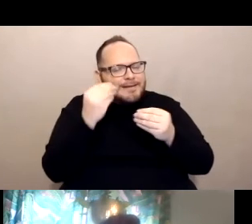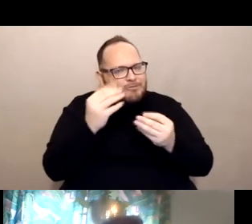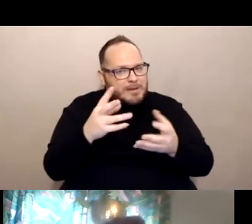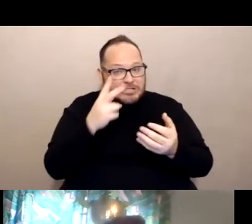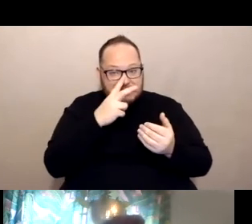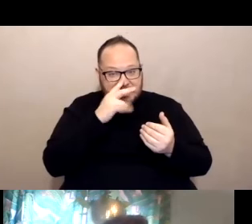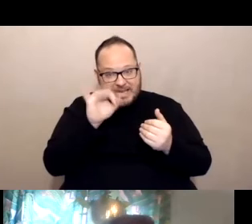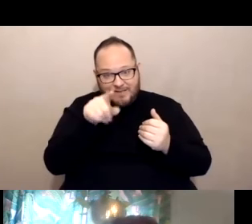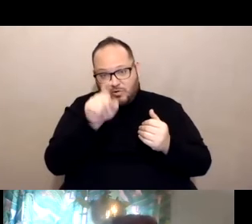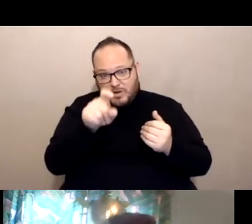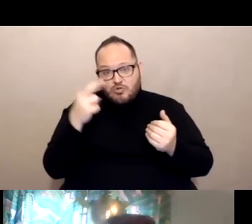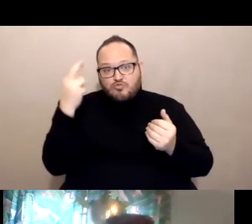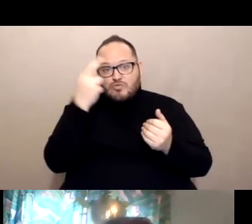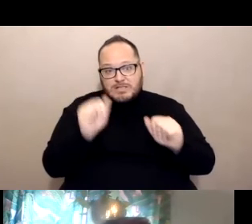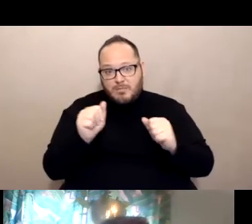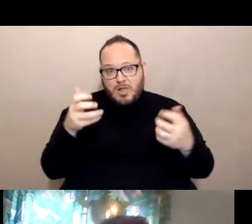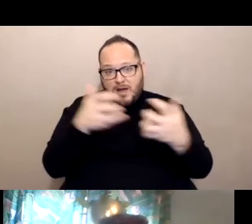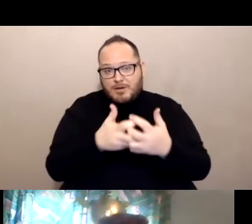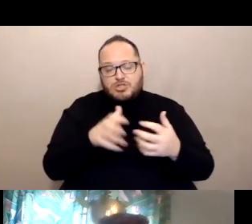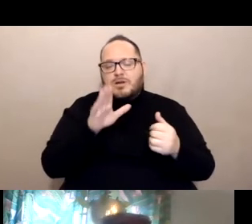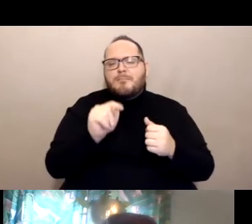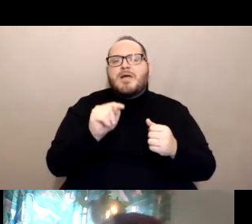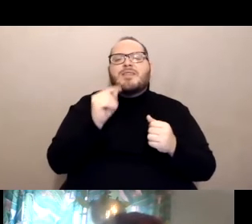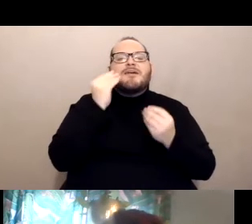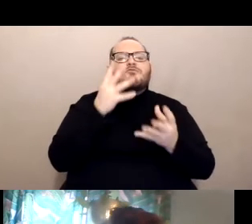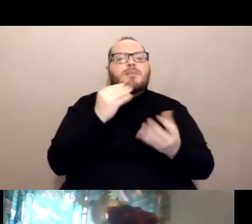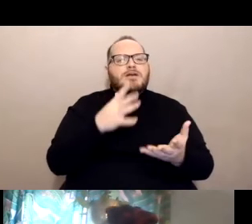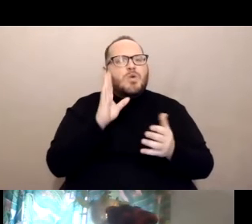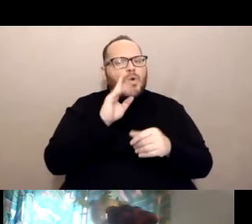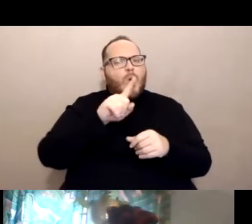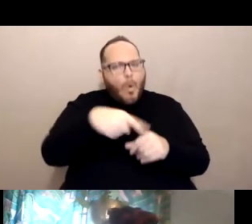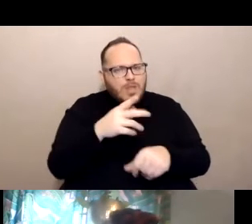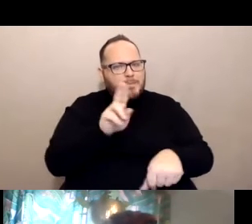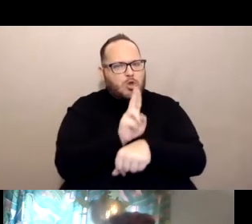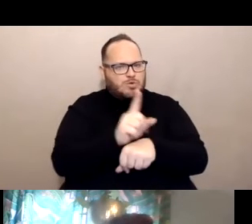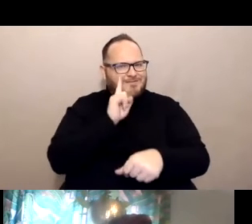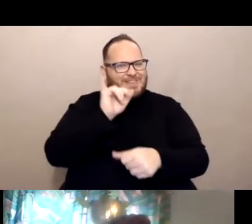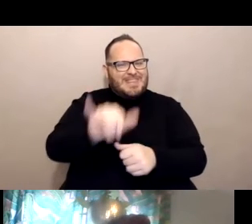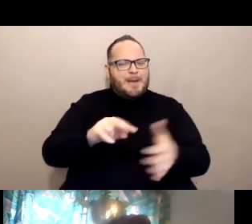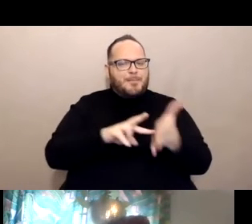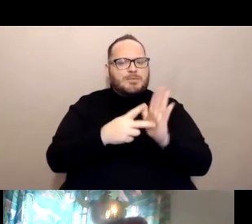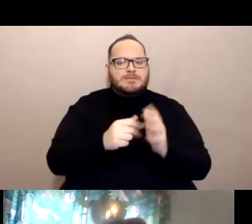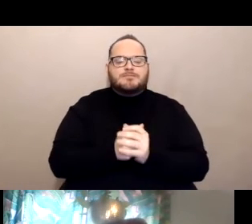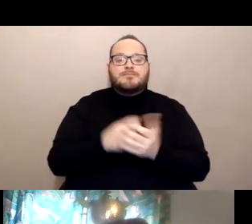but the information is only being used for that purpose. For example, you may be a person who needs to find